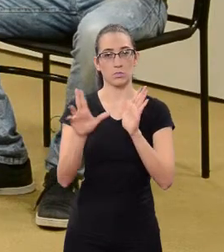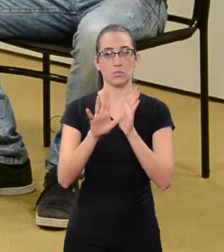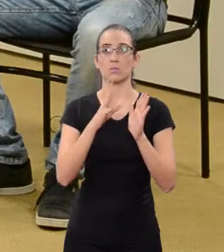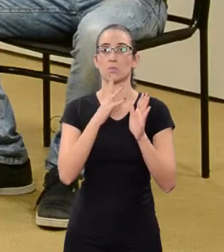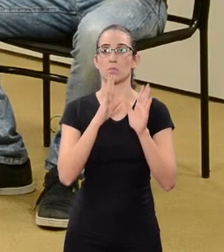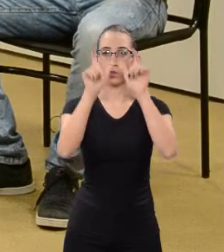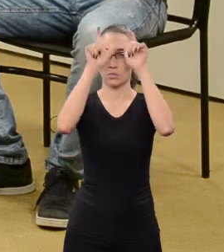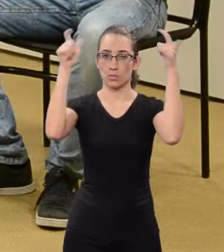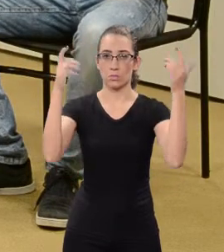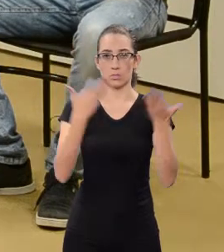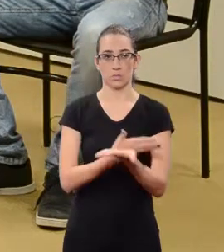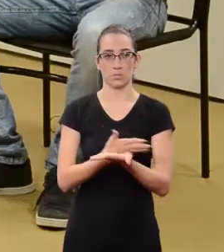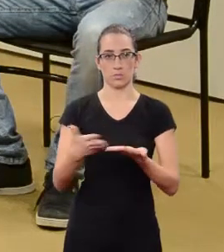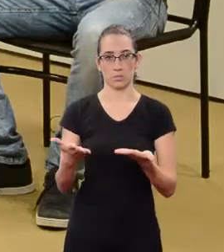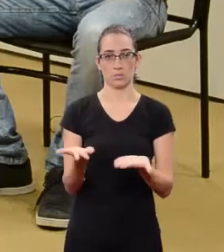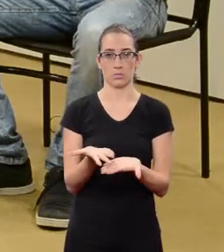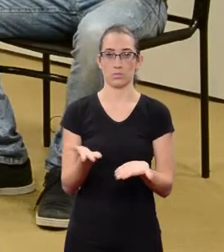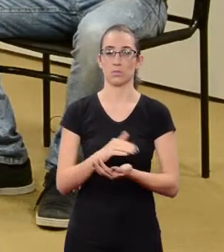that is starting now.